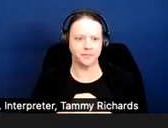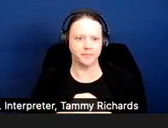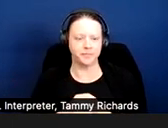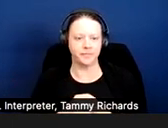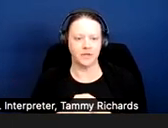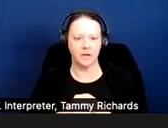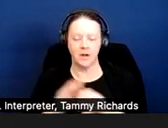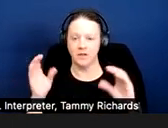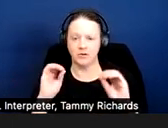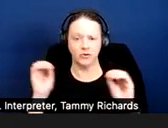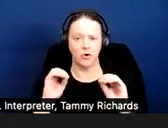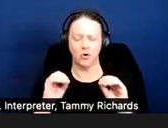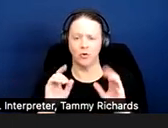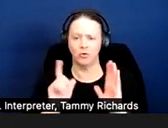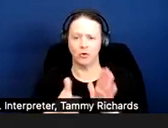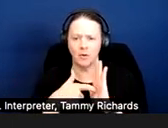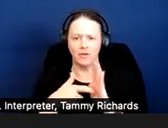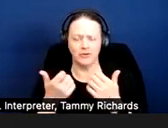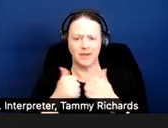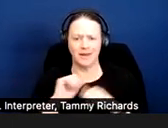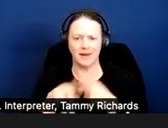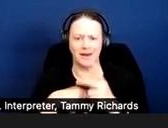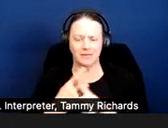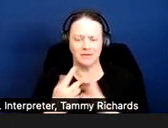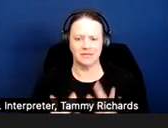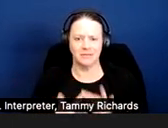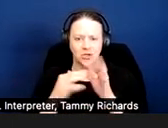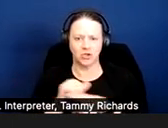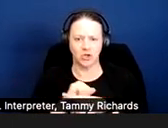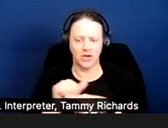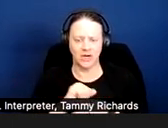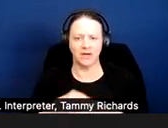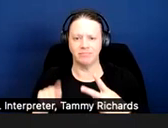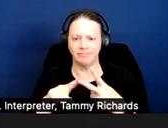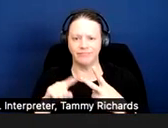There's no requirement that there be any kind of special training, any kind of special certification